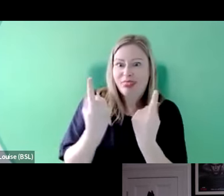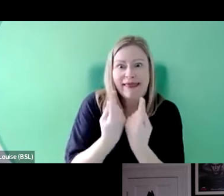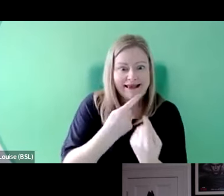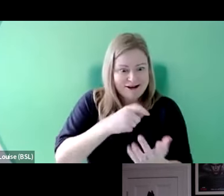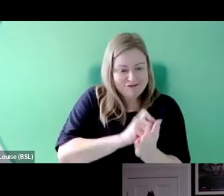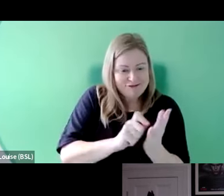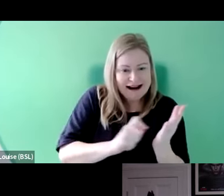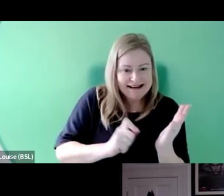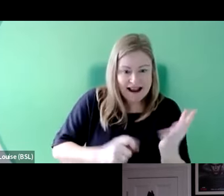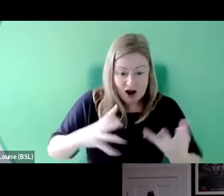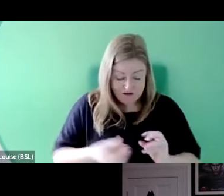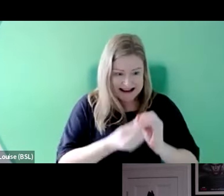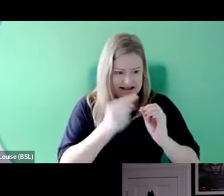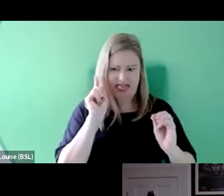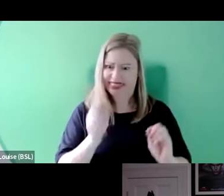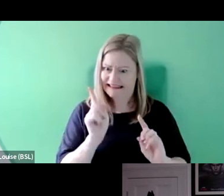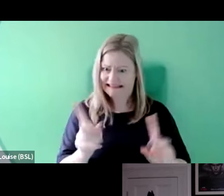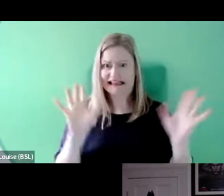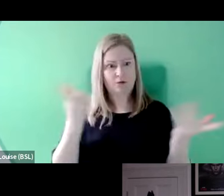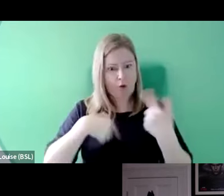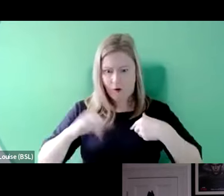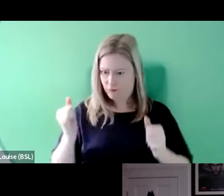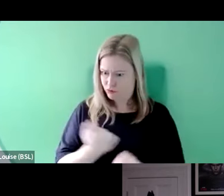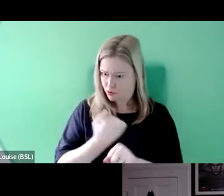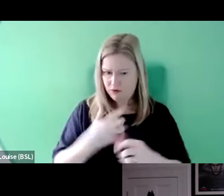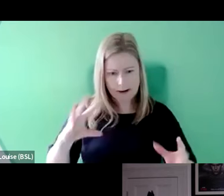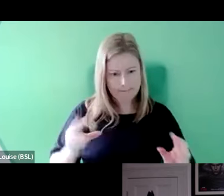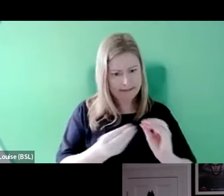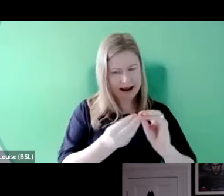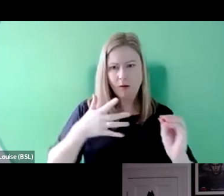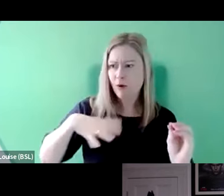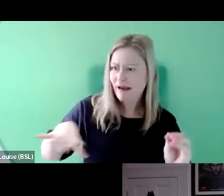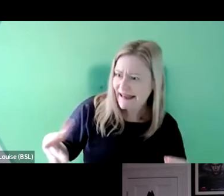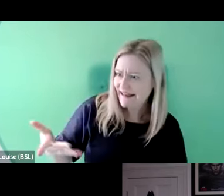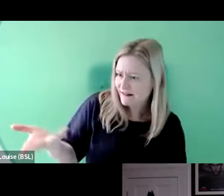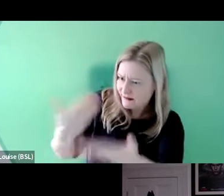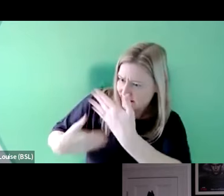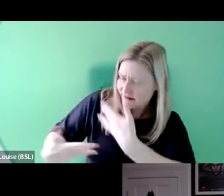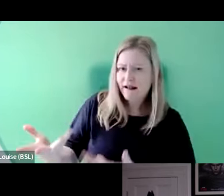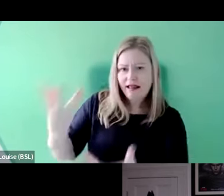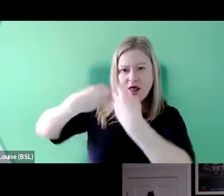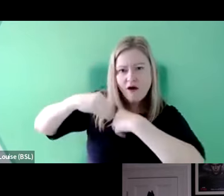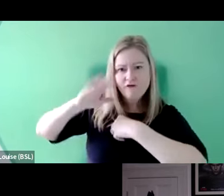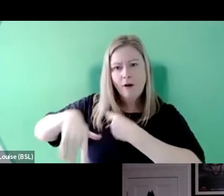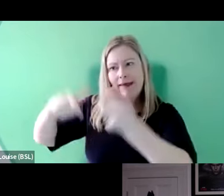what we produce. And we need stuff, we need fruit and veg on our stall in order that people